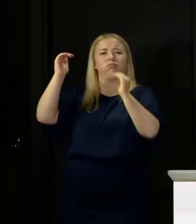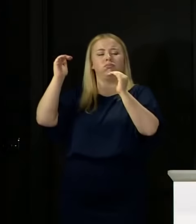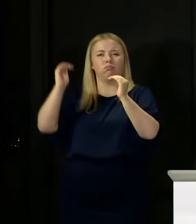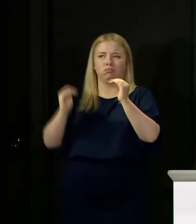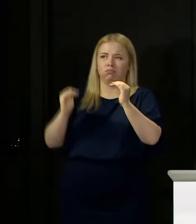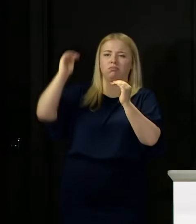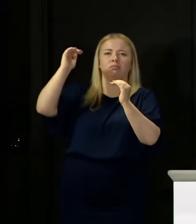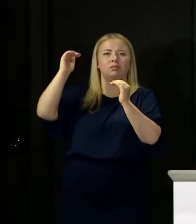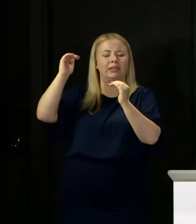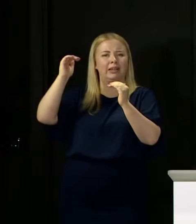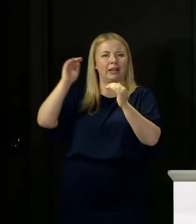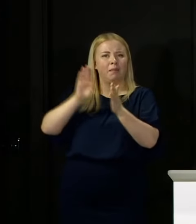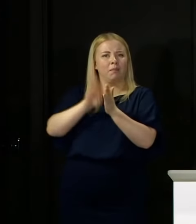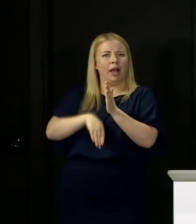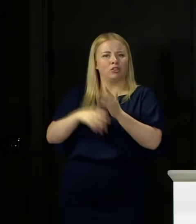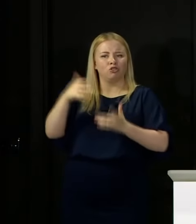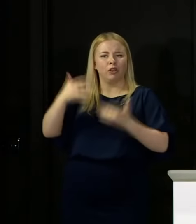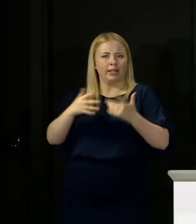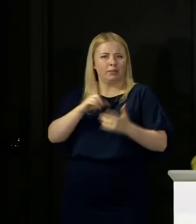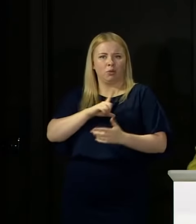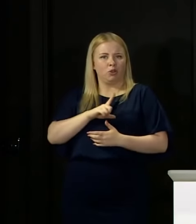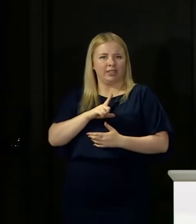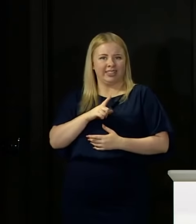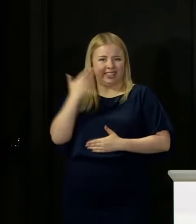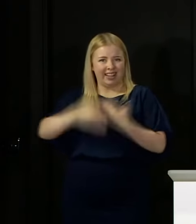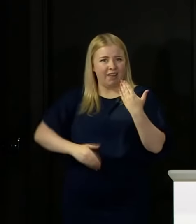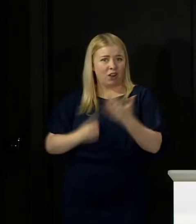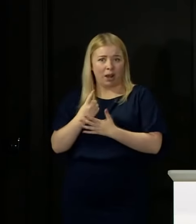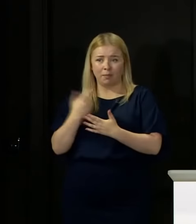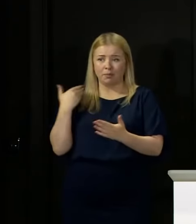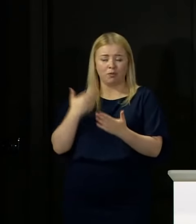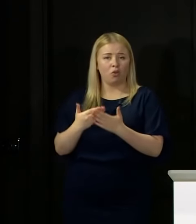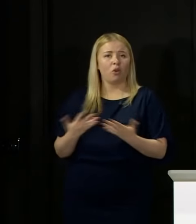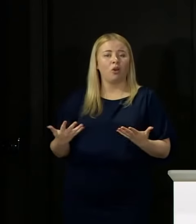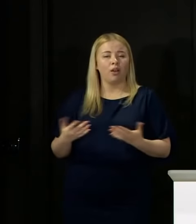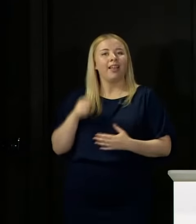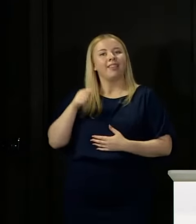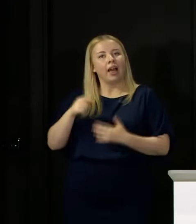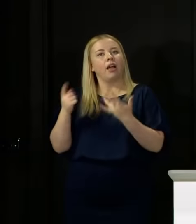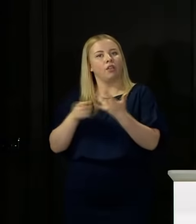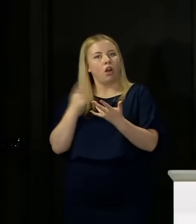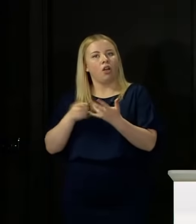year, because it has never happened. That would be the alternative position.